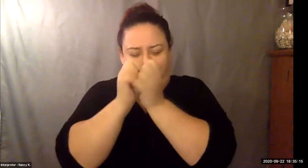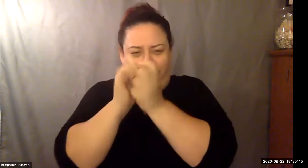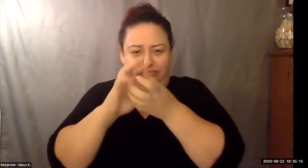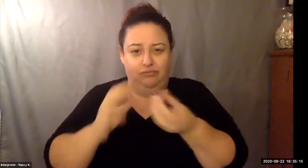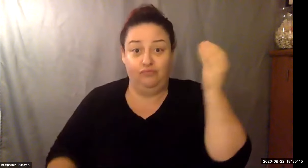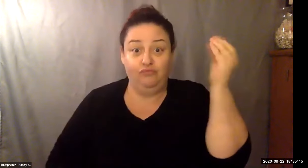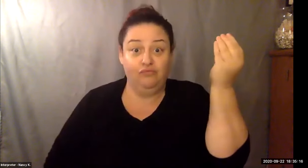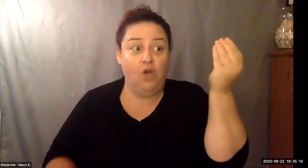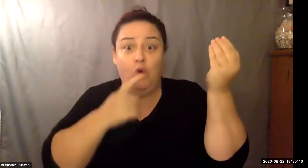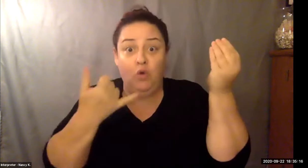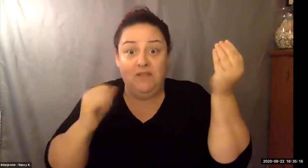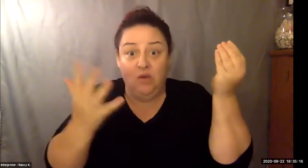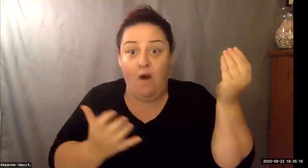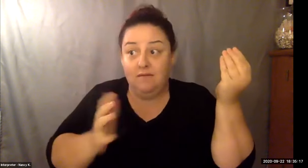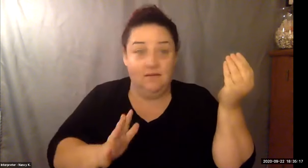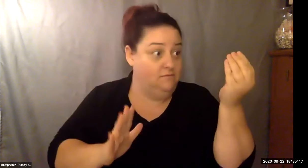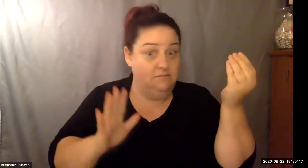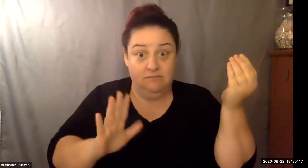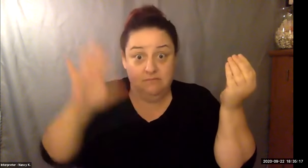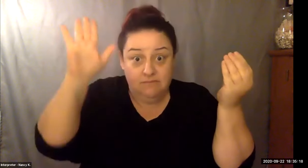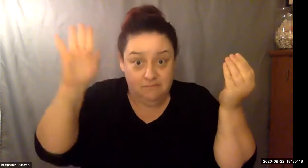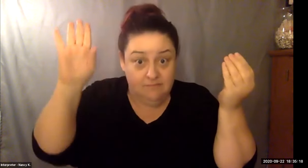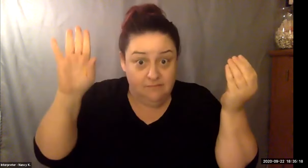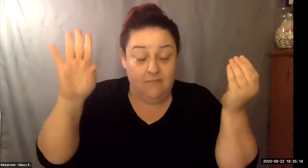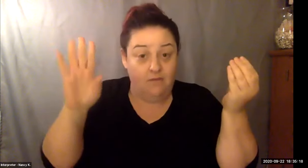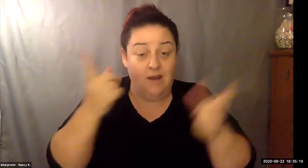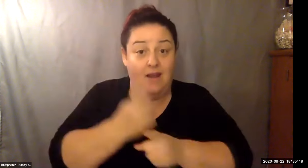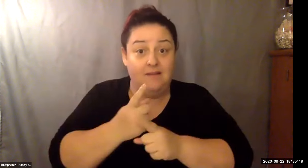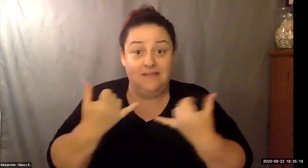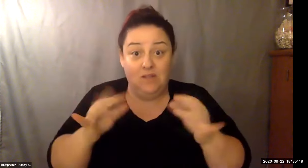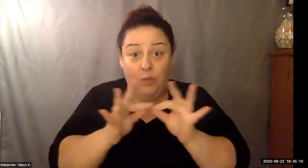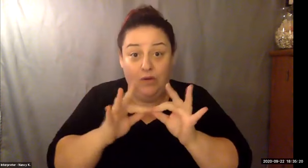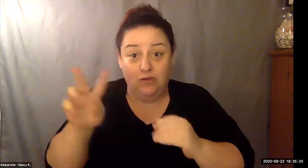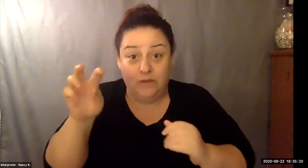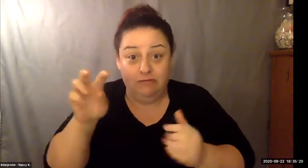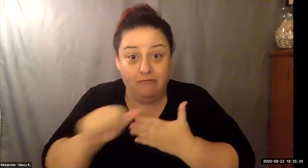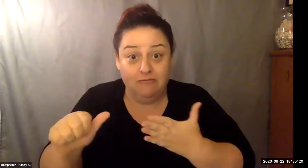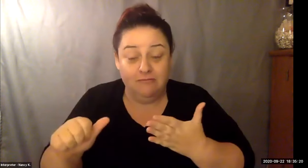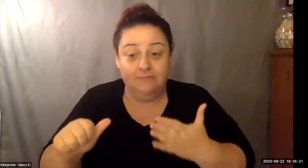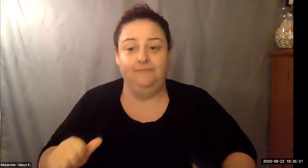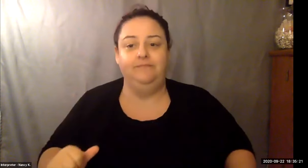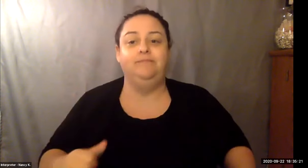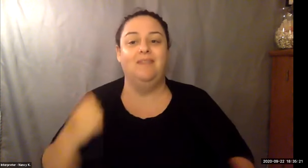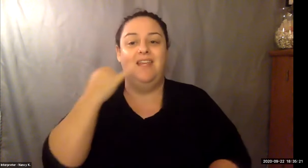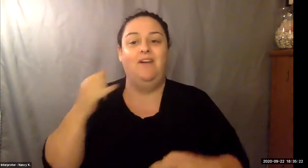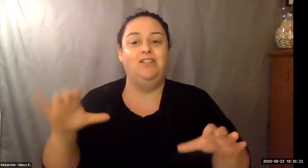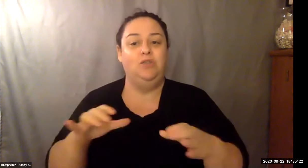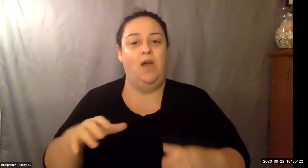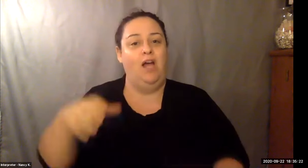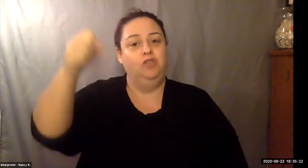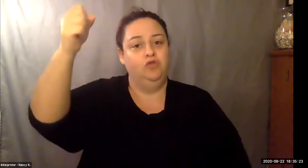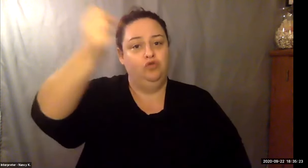Keith Wolling: You go home, you got family. You got granite grandparents that may be living with you. You've got to protect everybody and that has really changed the world as we speak.